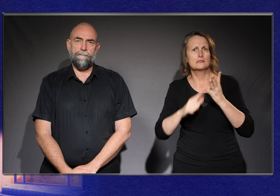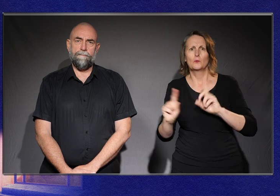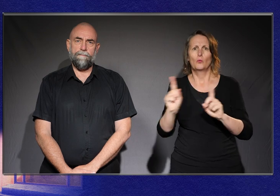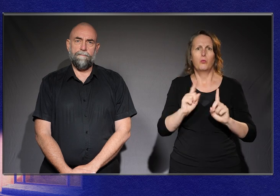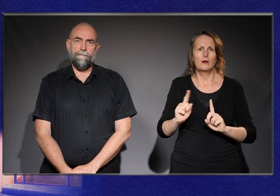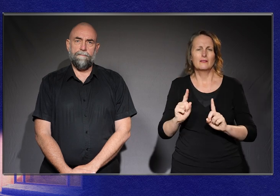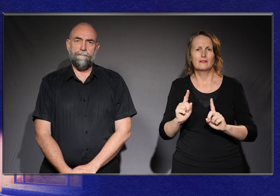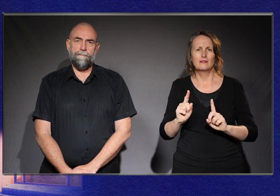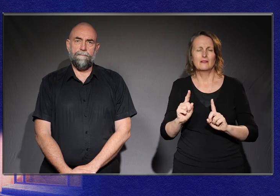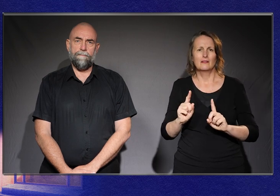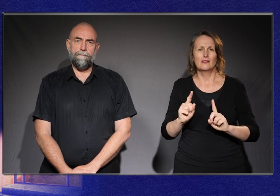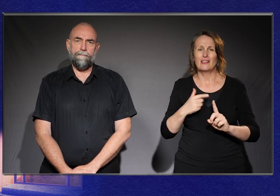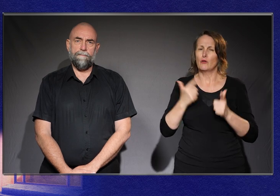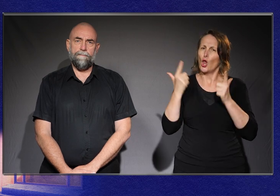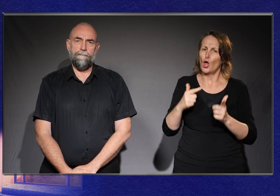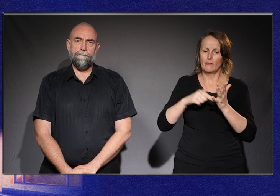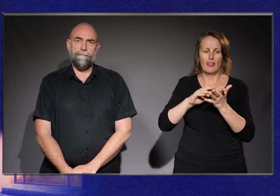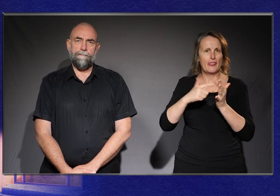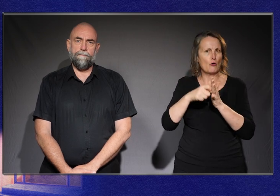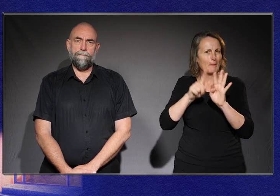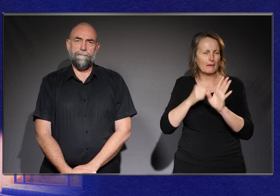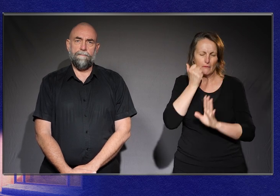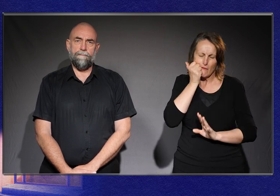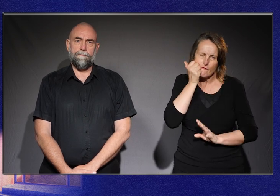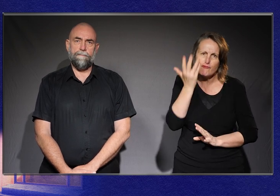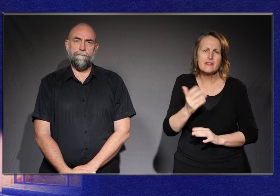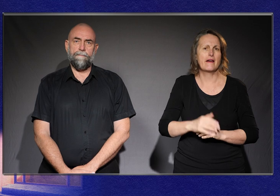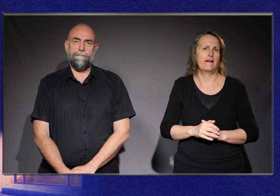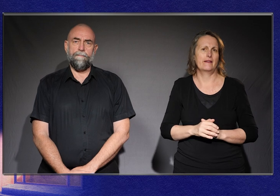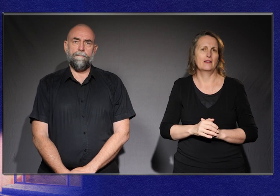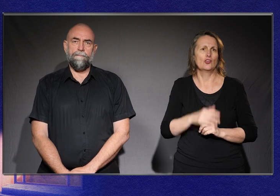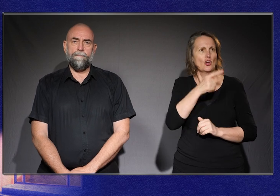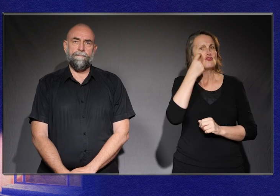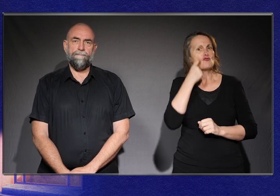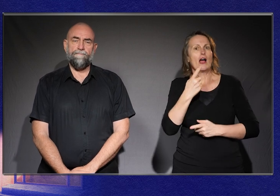And I had a lot of intense therapies every day and a lot of kind of normalisation procedures